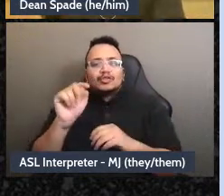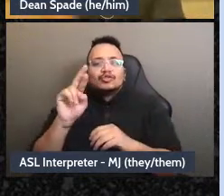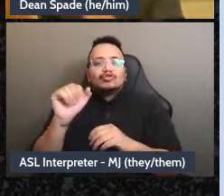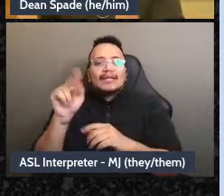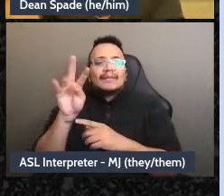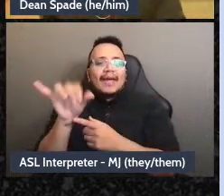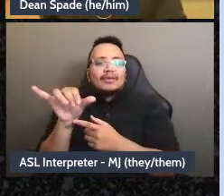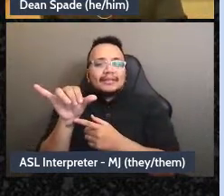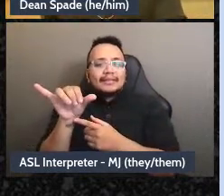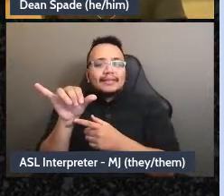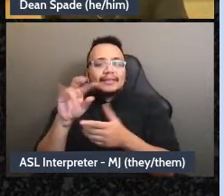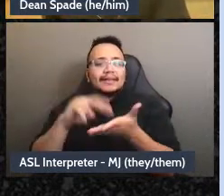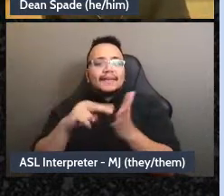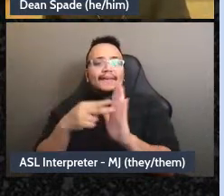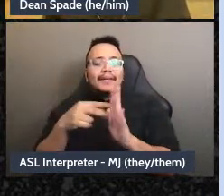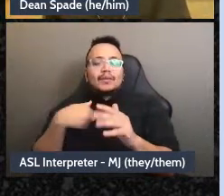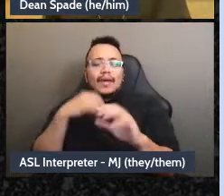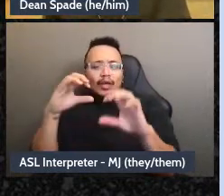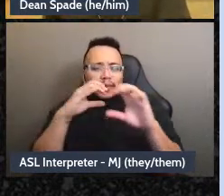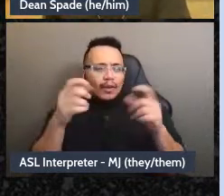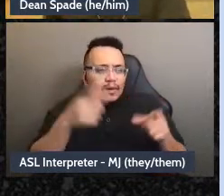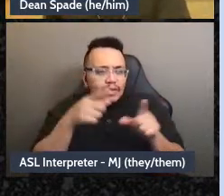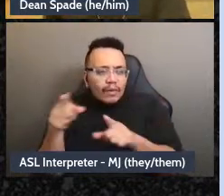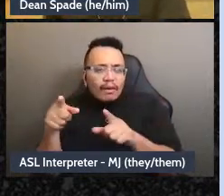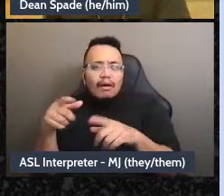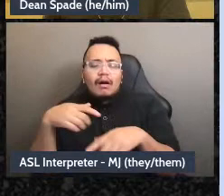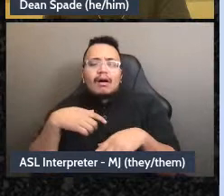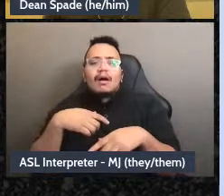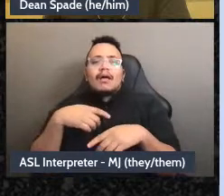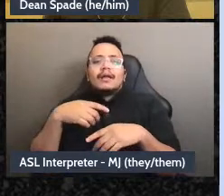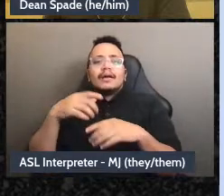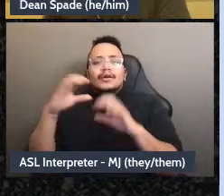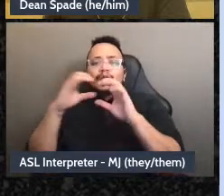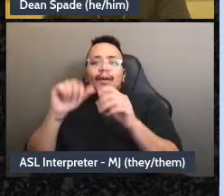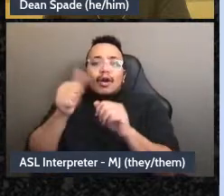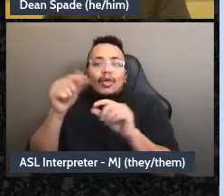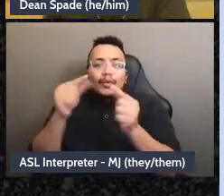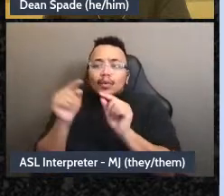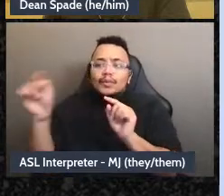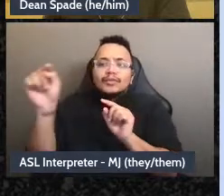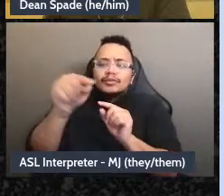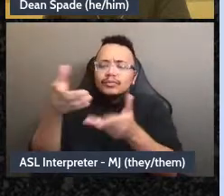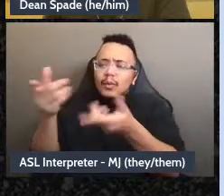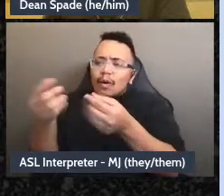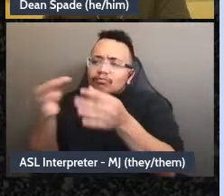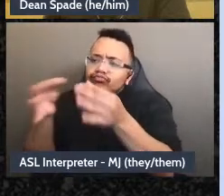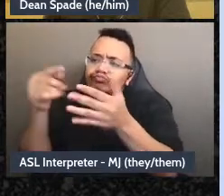other groups in town like really know like what this group does, how it works, you know, where